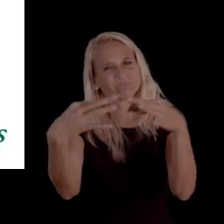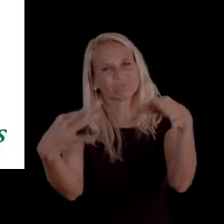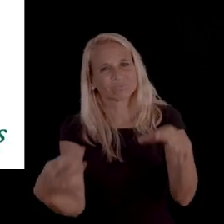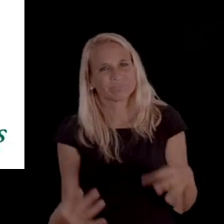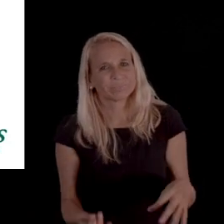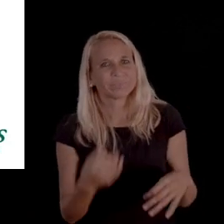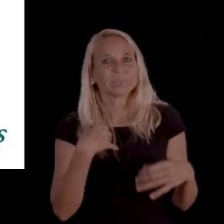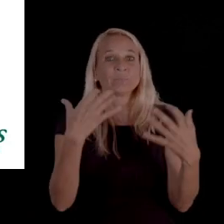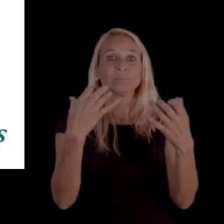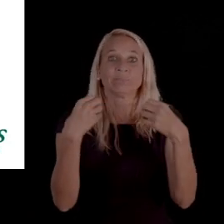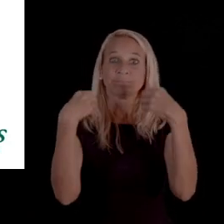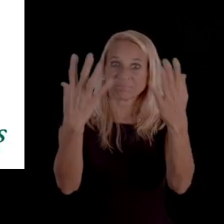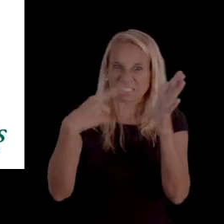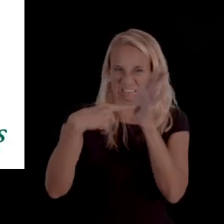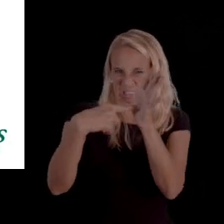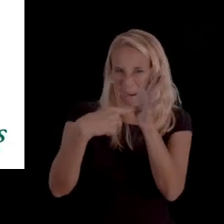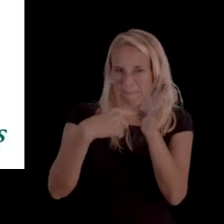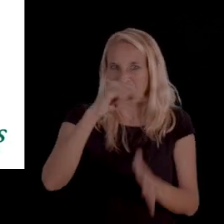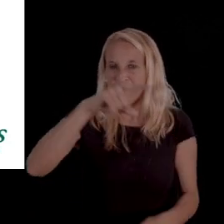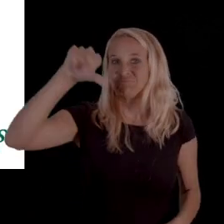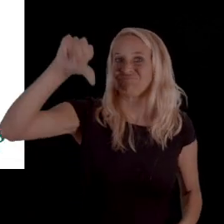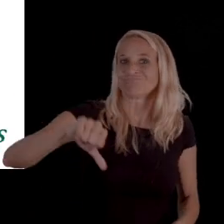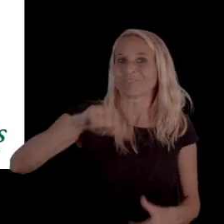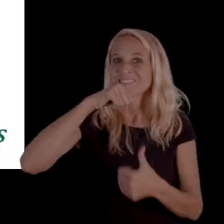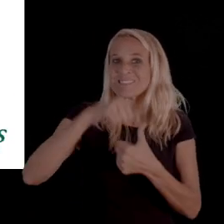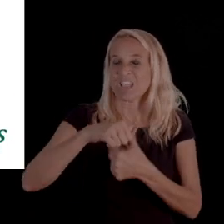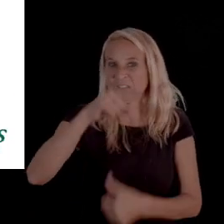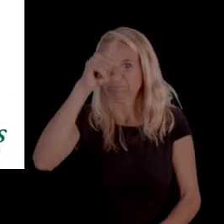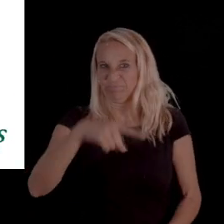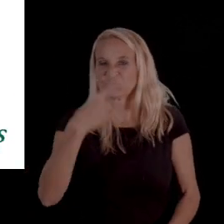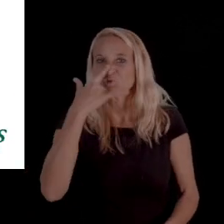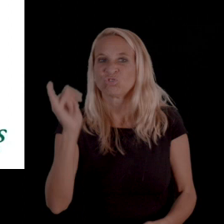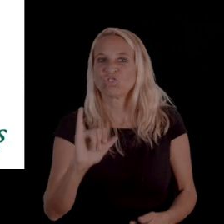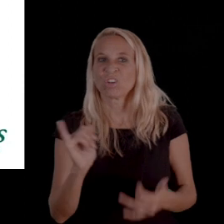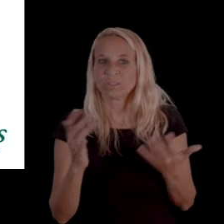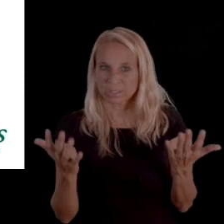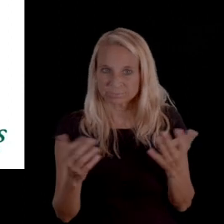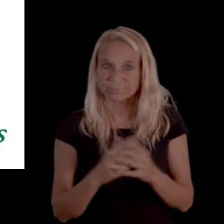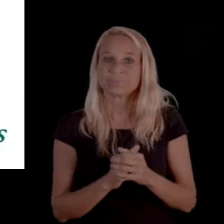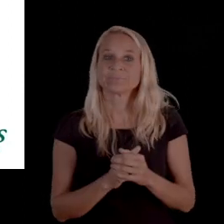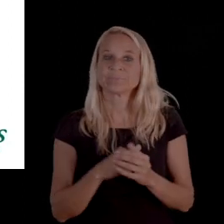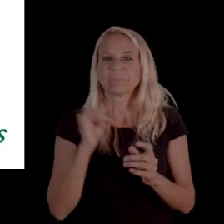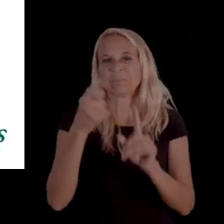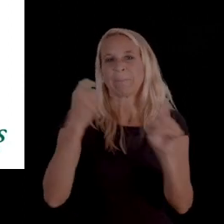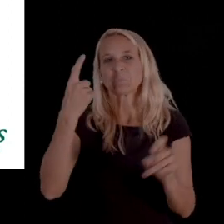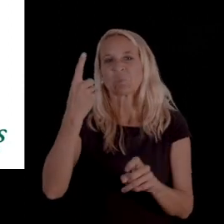And so, we did want to provide a sample denial notice. This was provided to one of our clients,